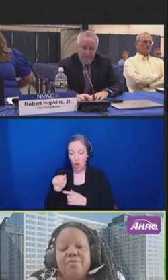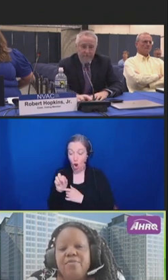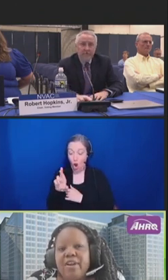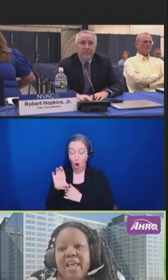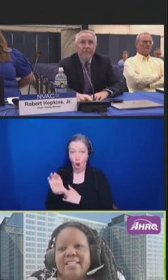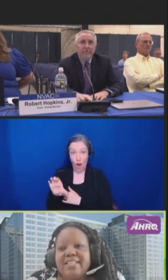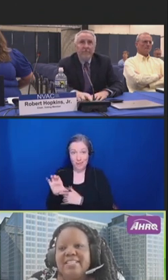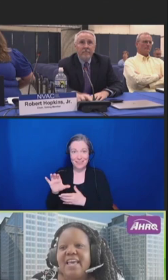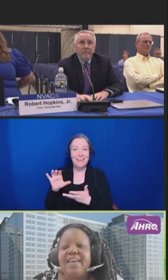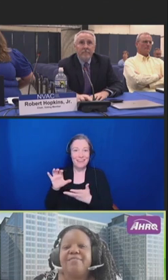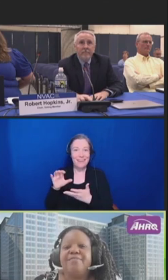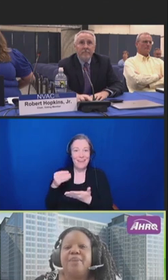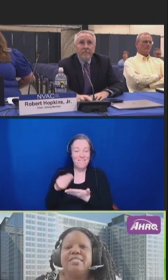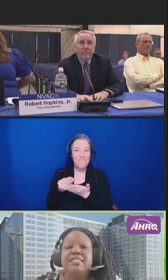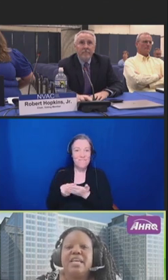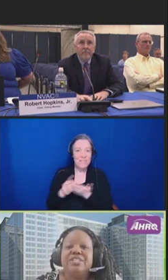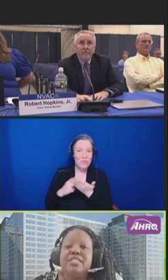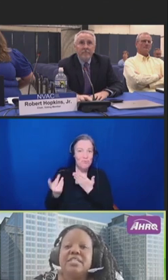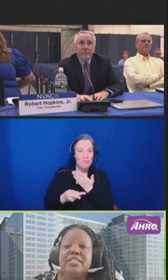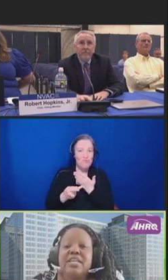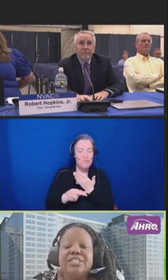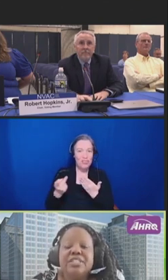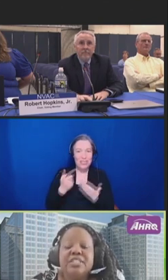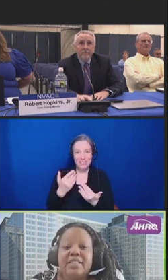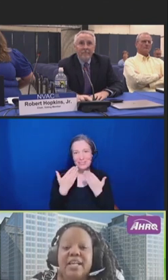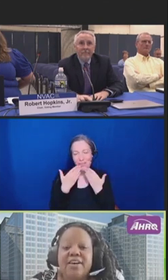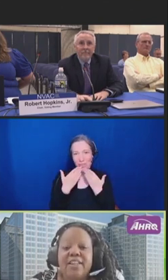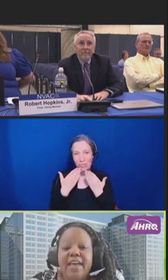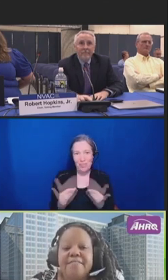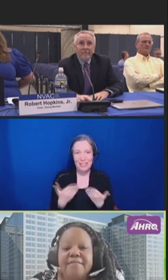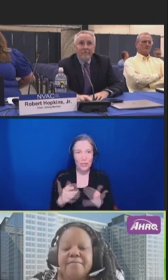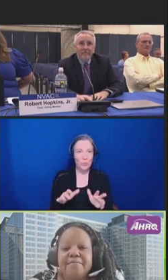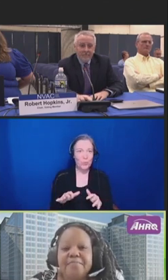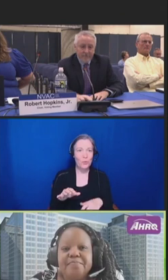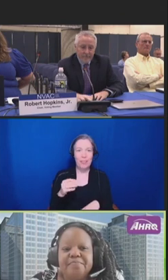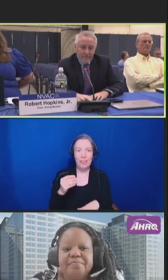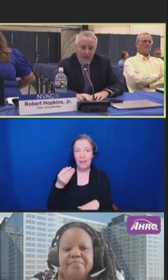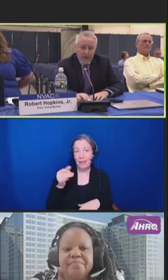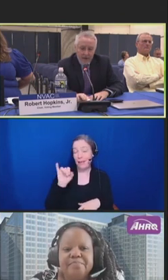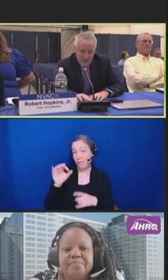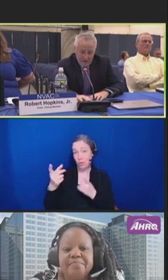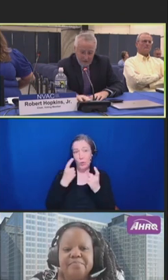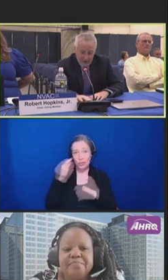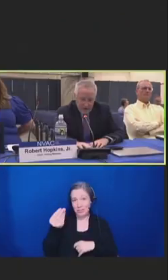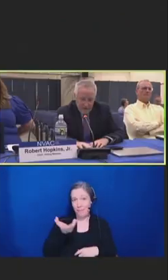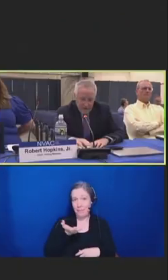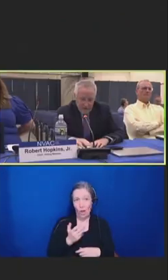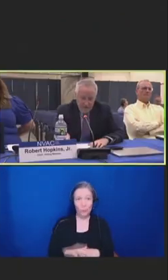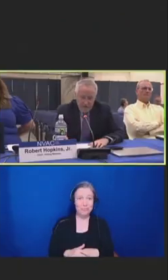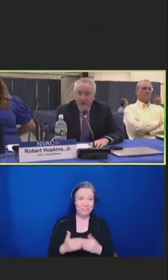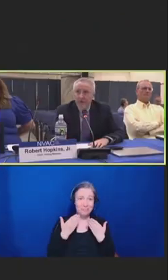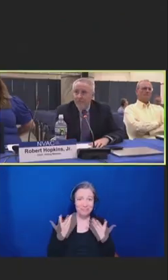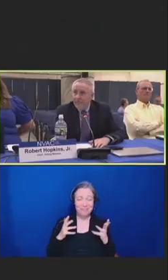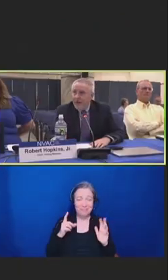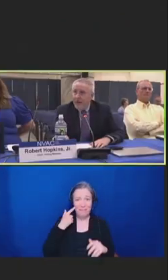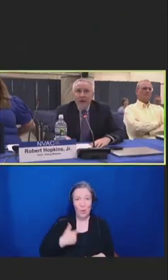Thank you for an excellent day of presentations and discussions, and that's all I have. Robert Hopkins Jr.: Thank you very much, Sheena.